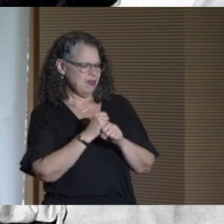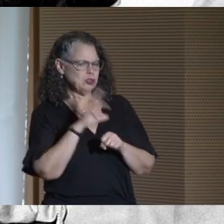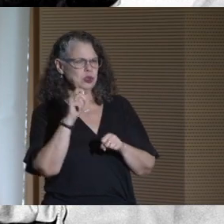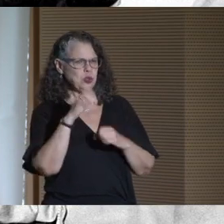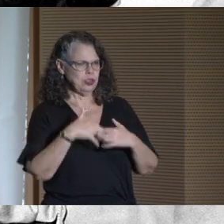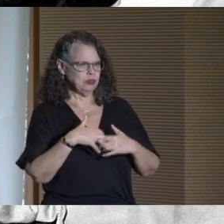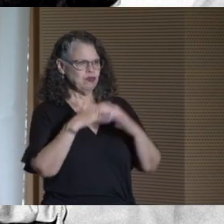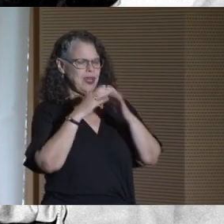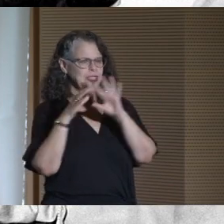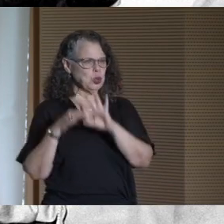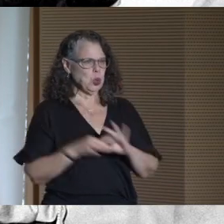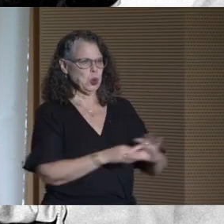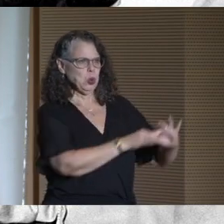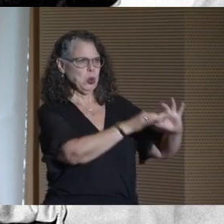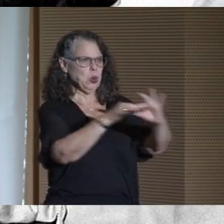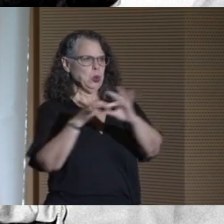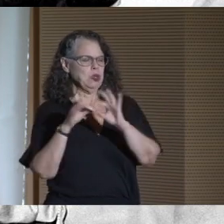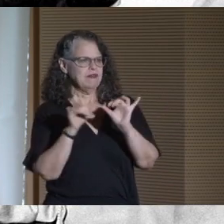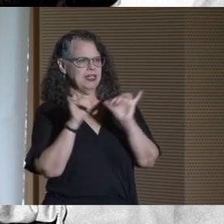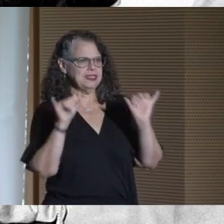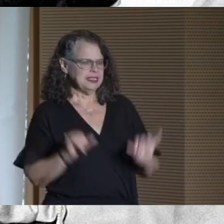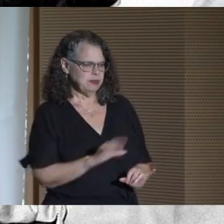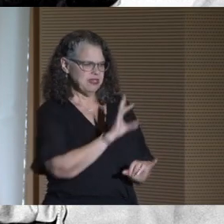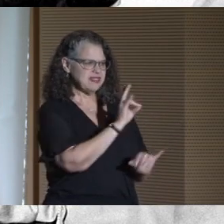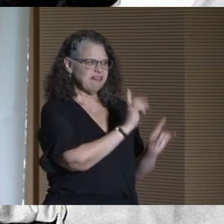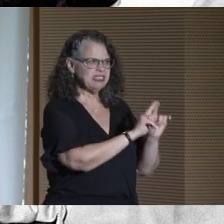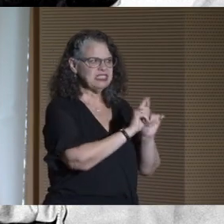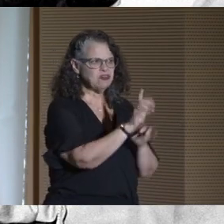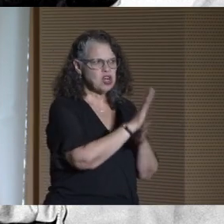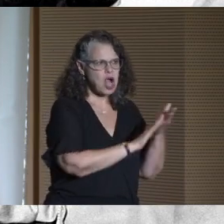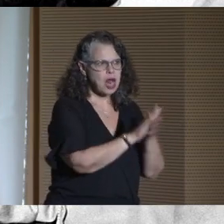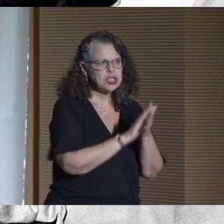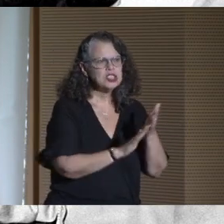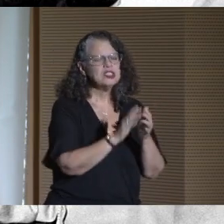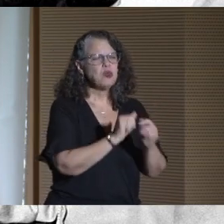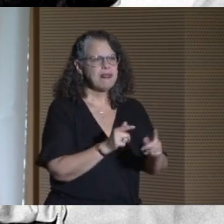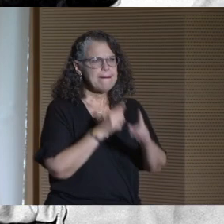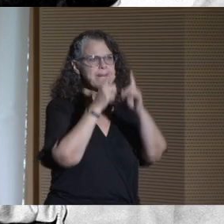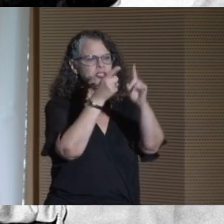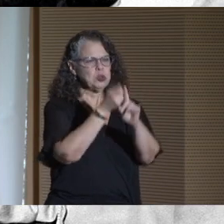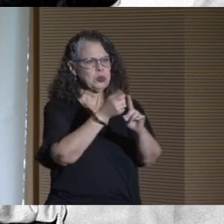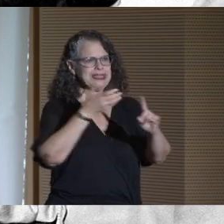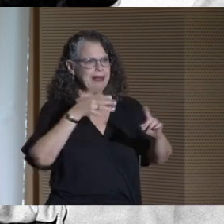as a unified system of seven colleges with a mission of expanding access